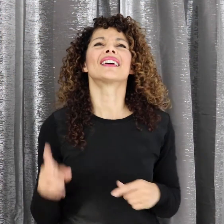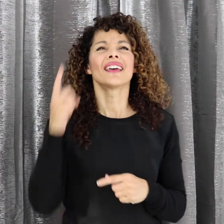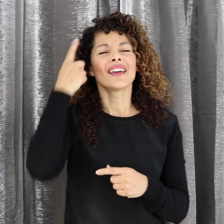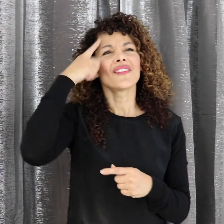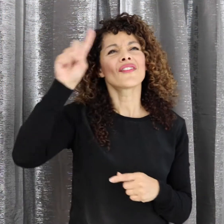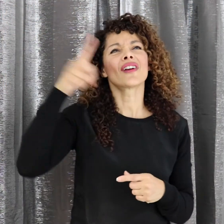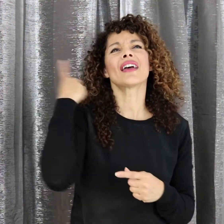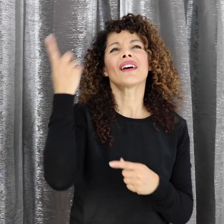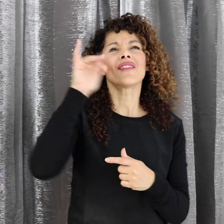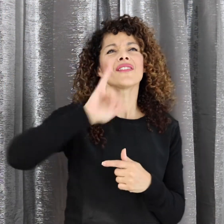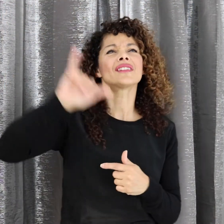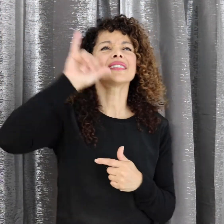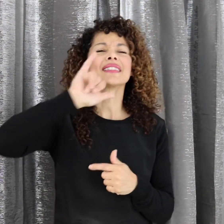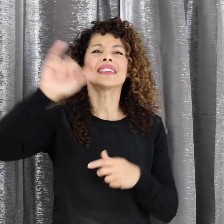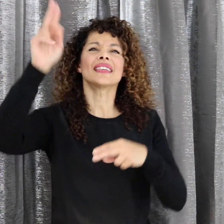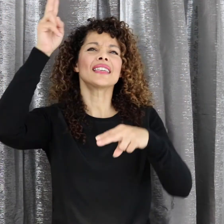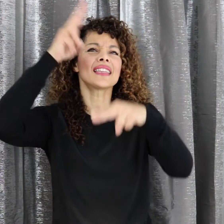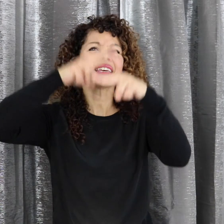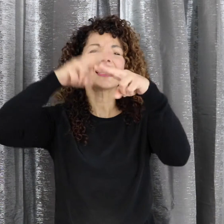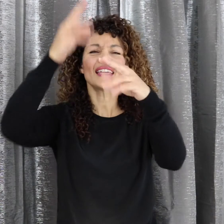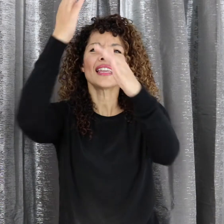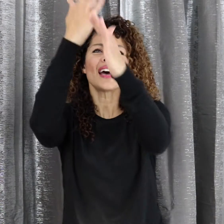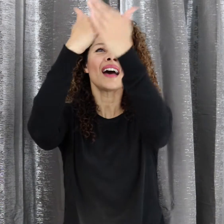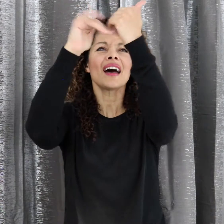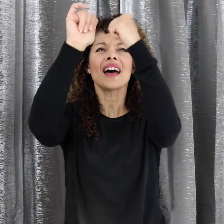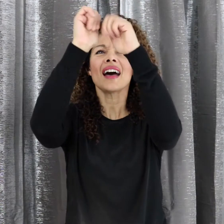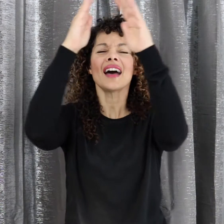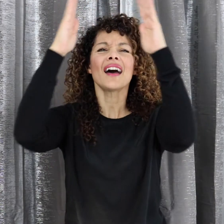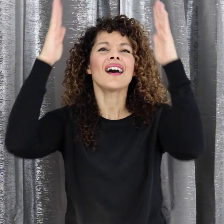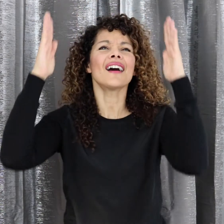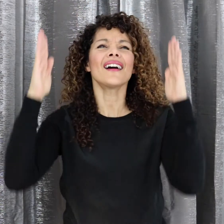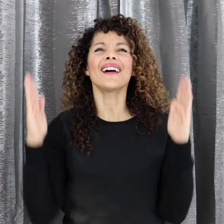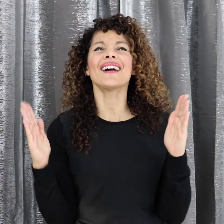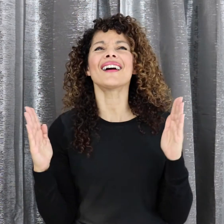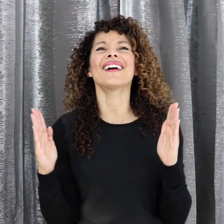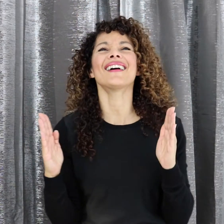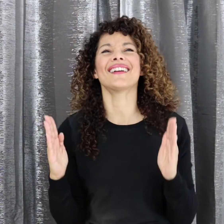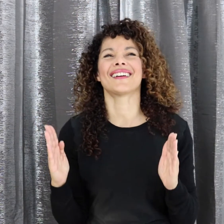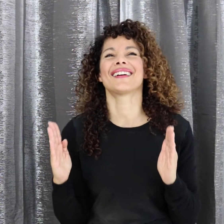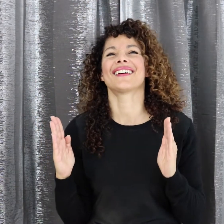Forever seated high